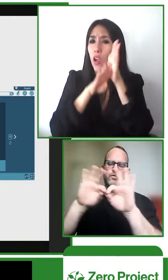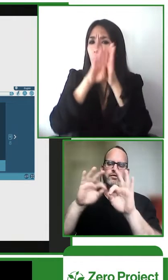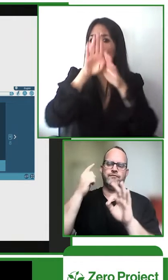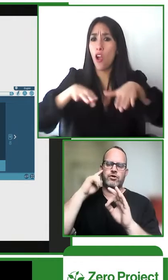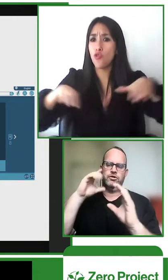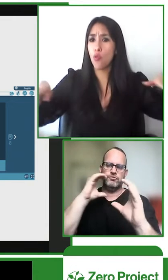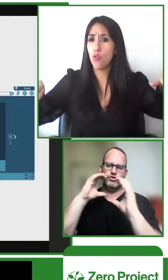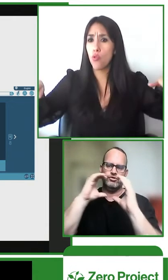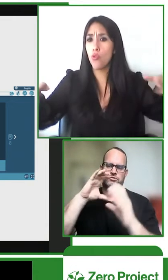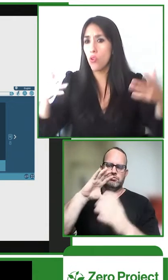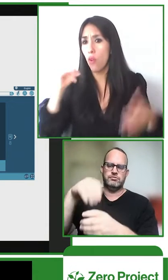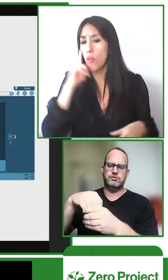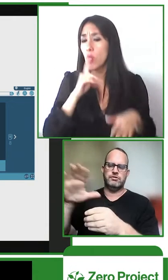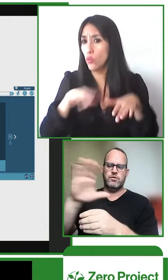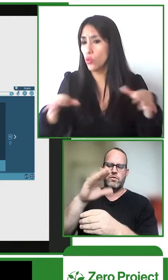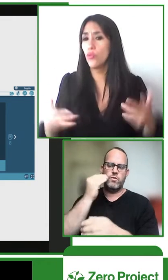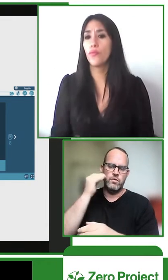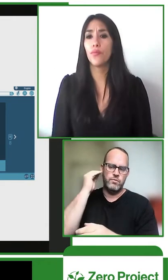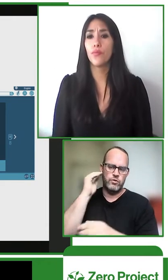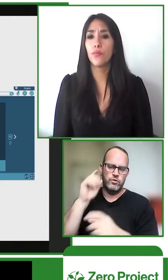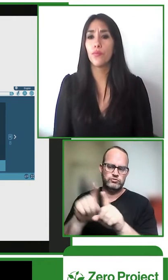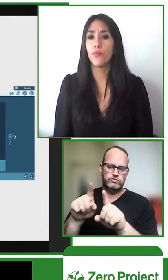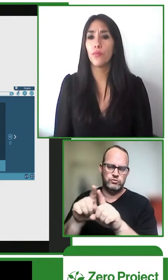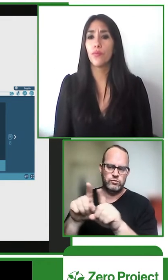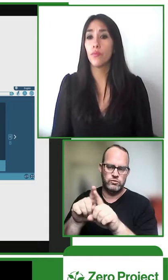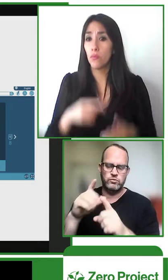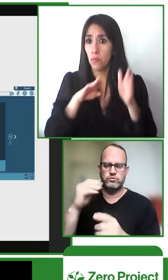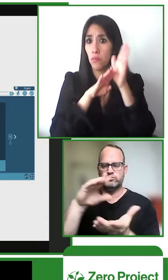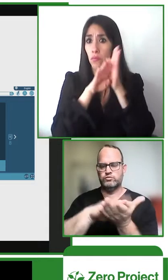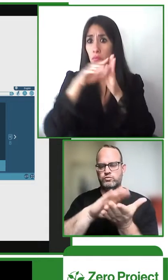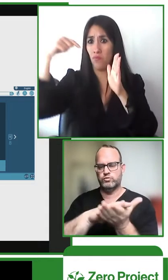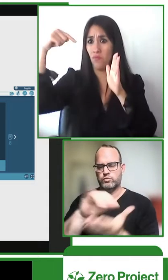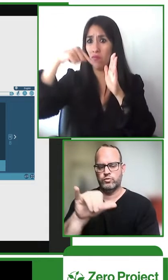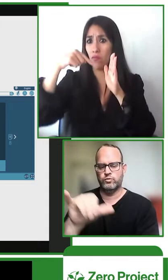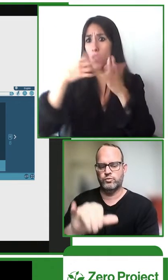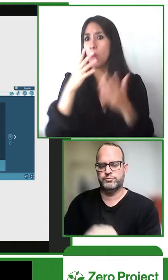used with families to help them and their homes develop